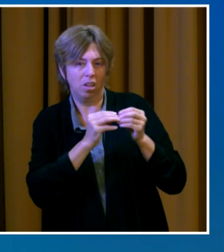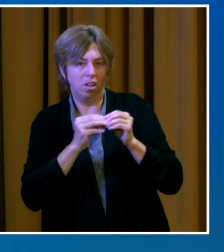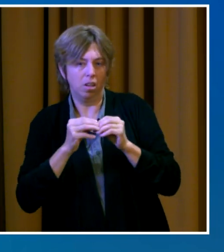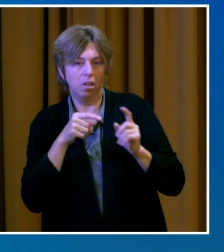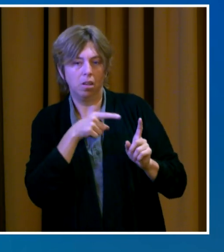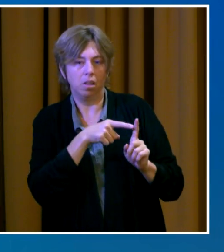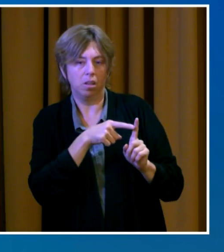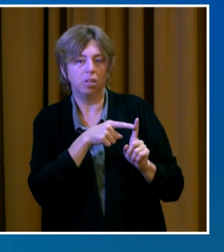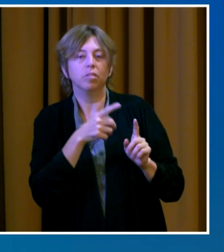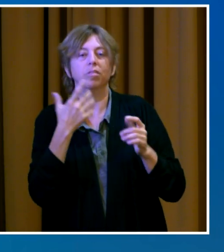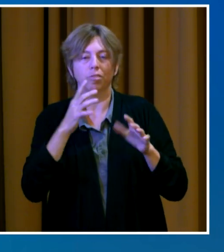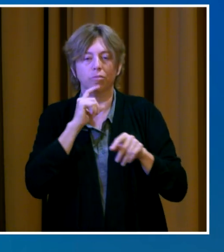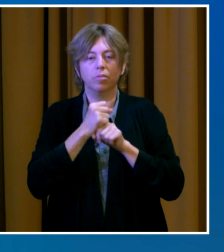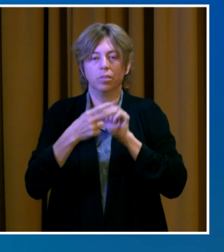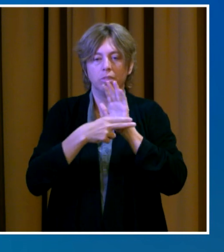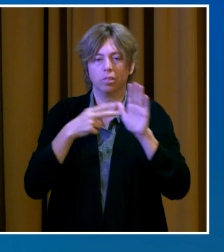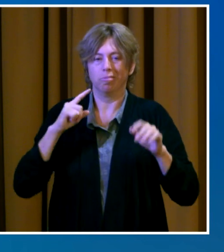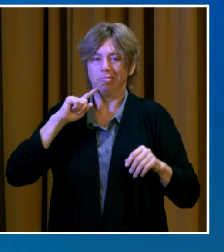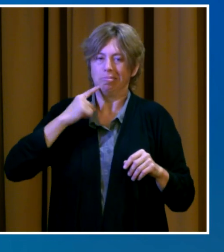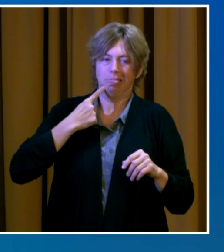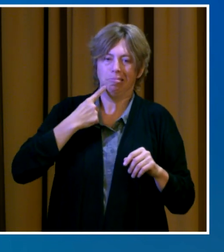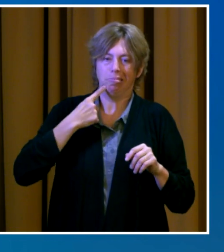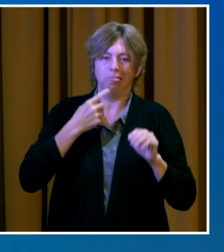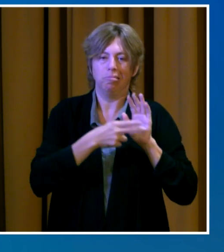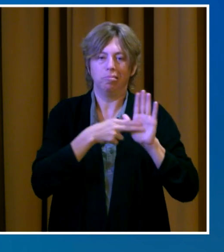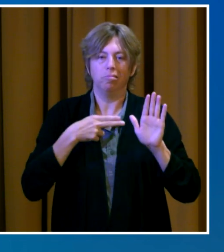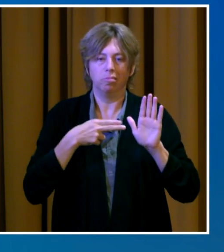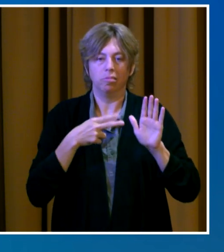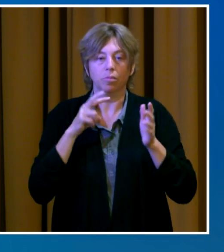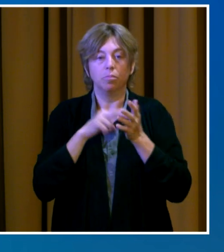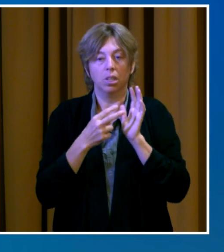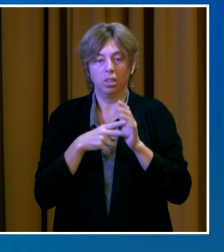This new moratorium complements some of the support offered by